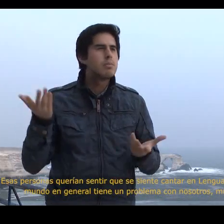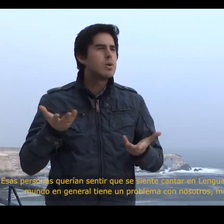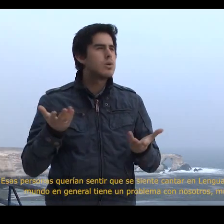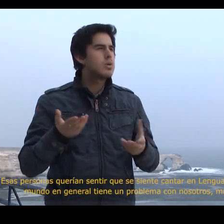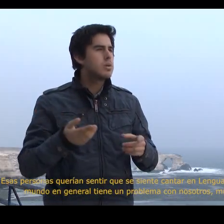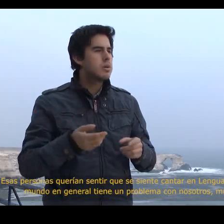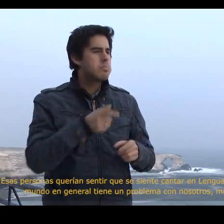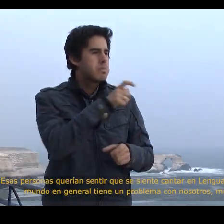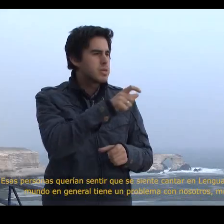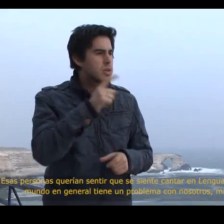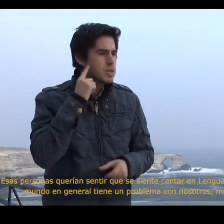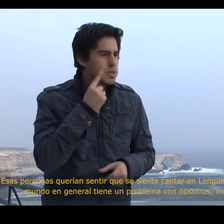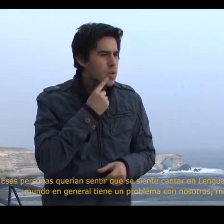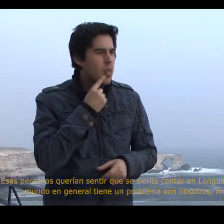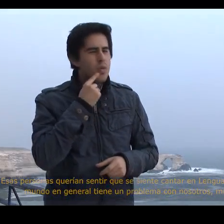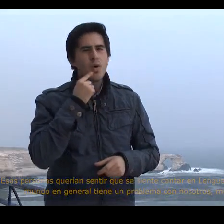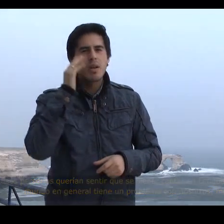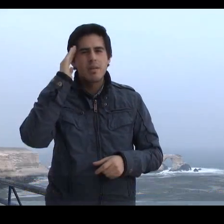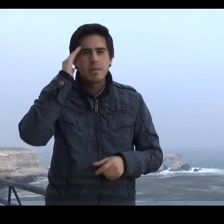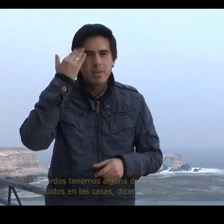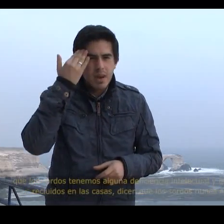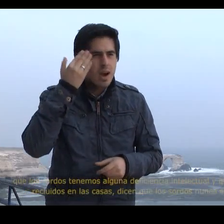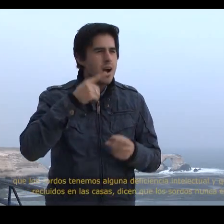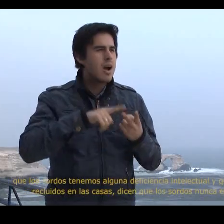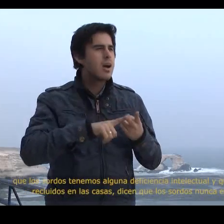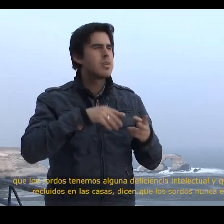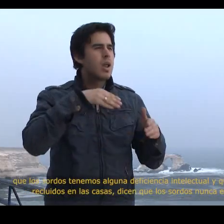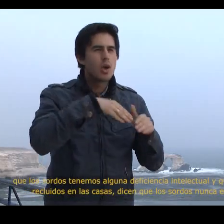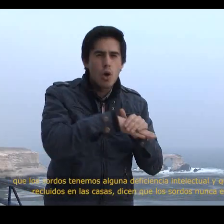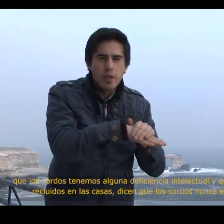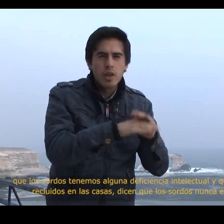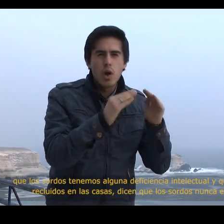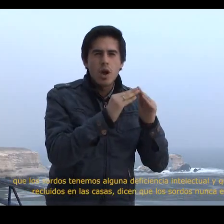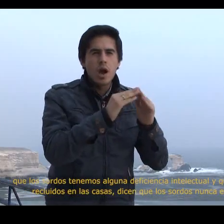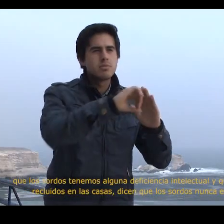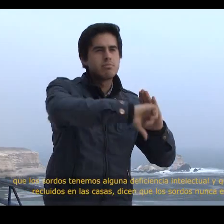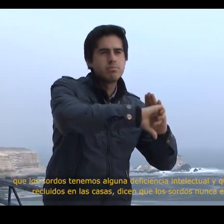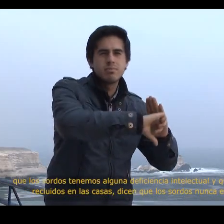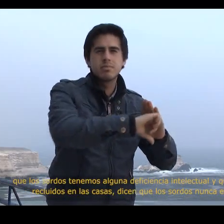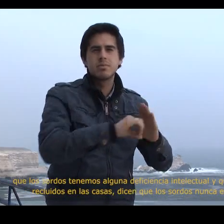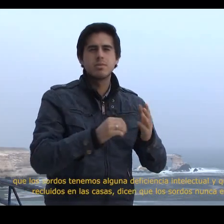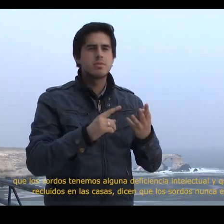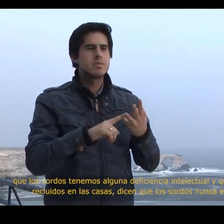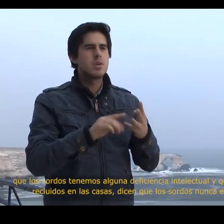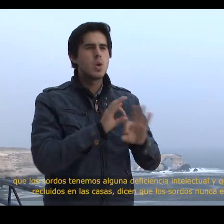Many think that deaf people have some kind of mental disability who should be kept at home.